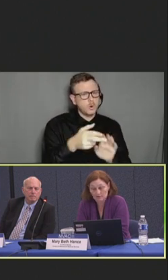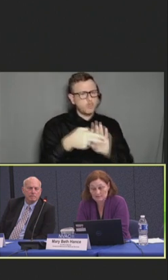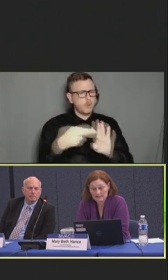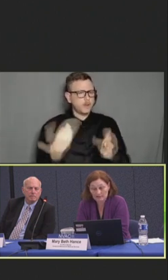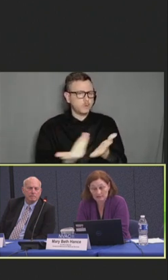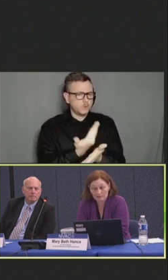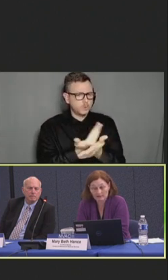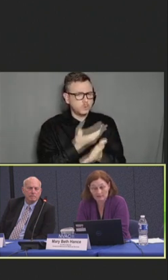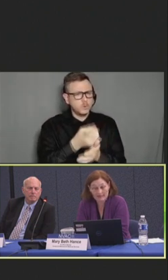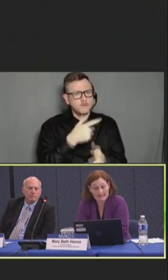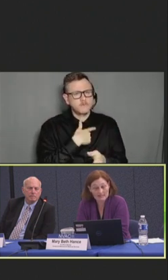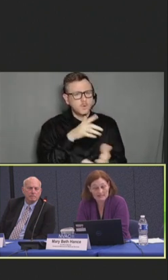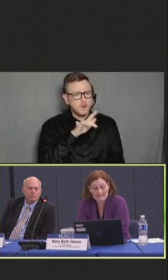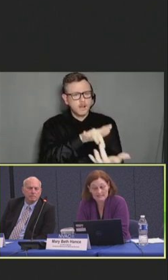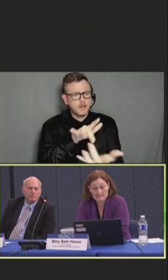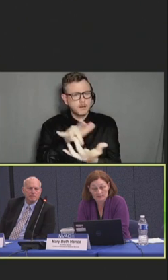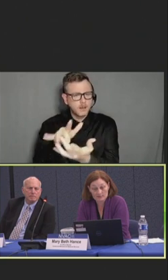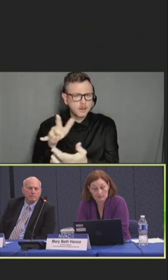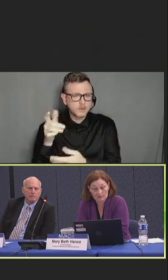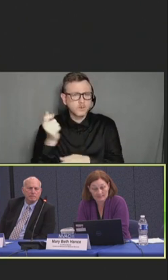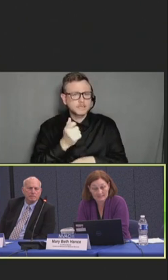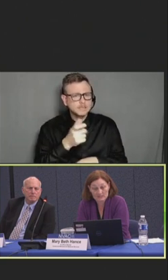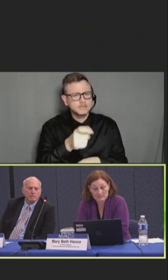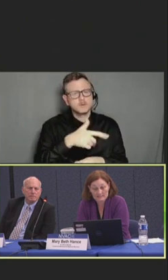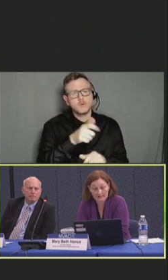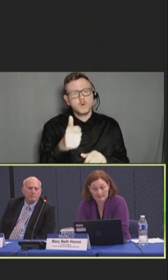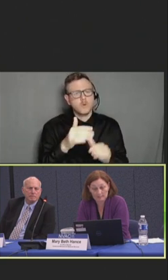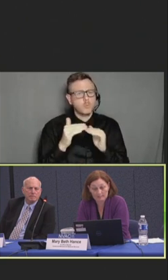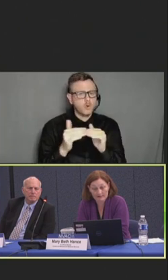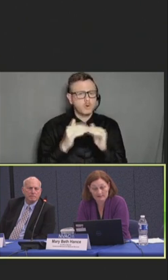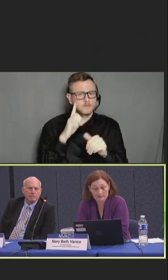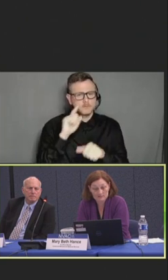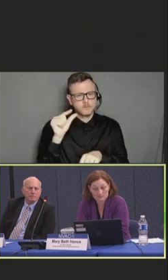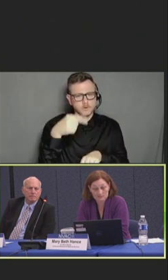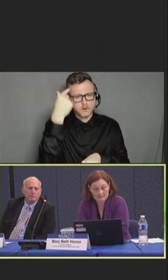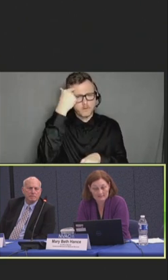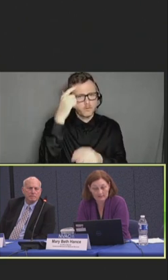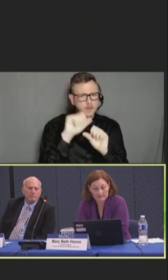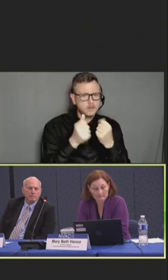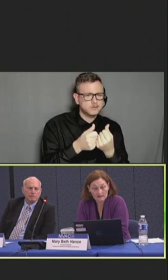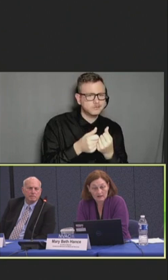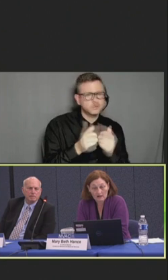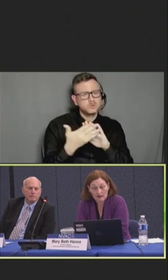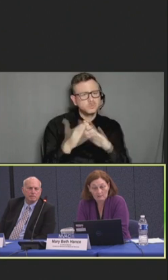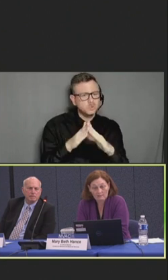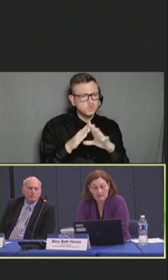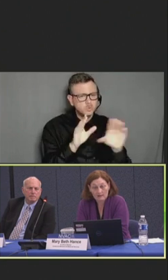that include government agencies, community organizations, healthcare providers, schools, et cetera.